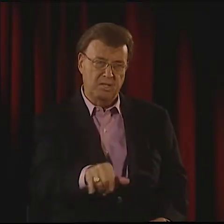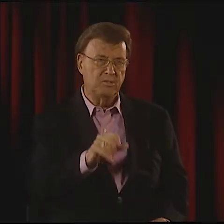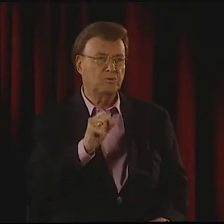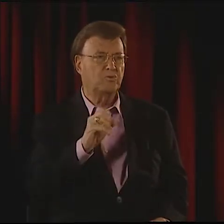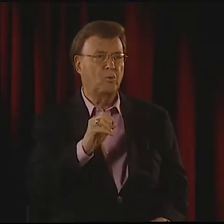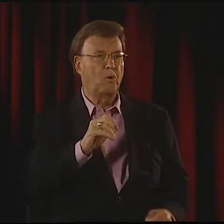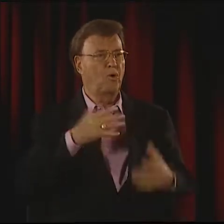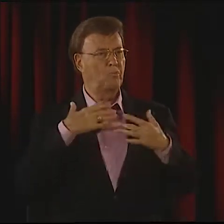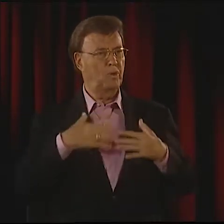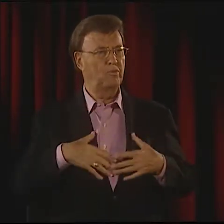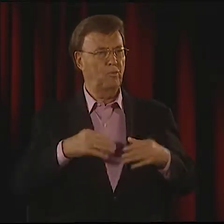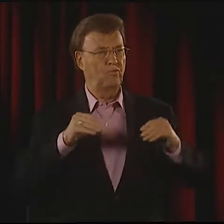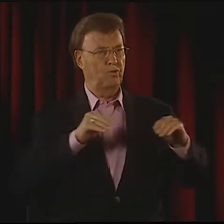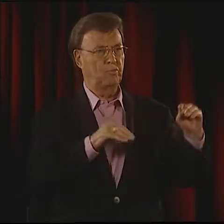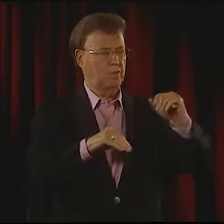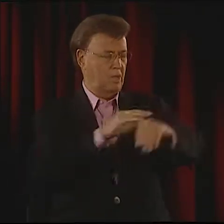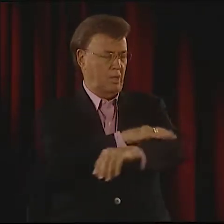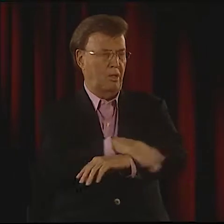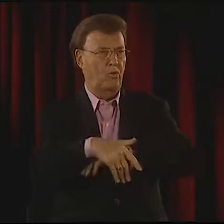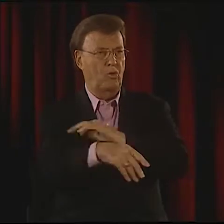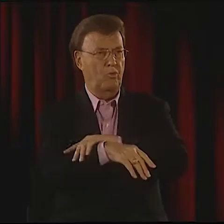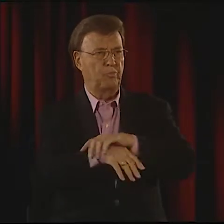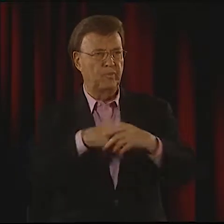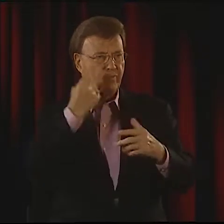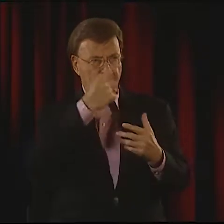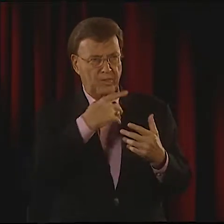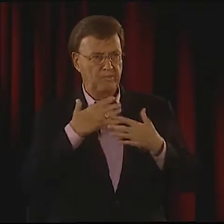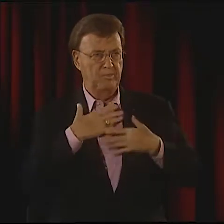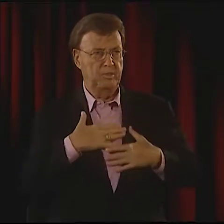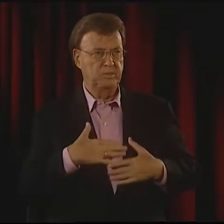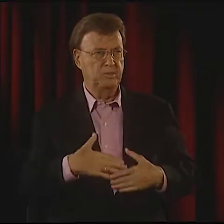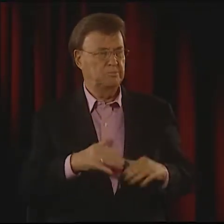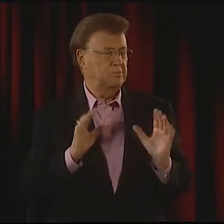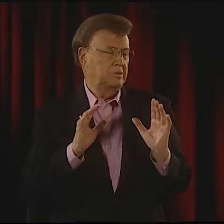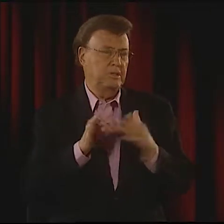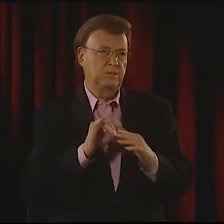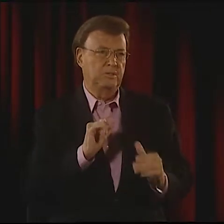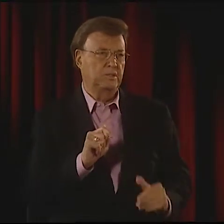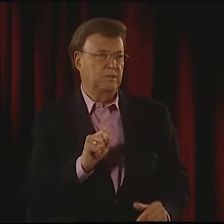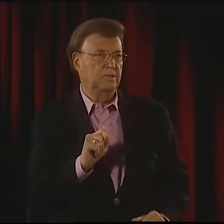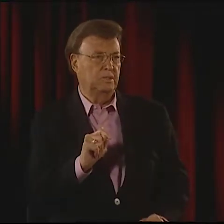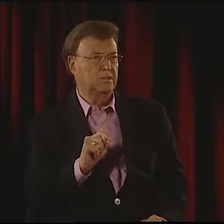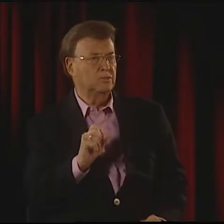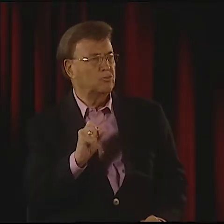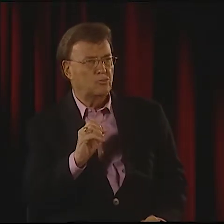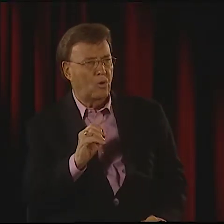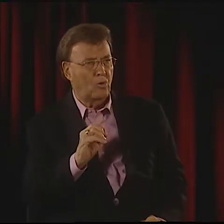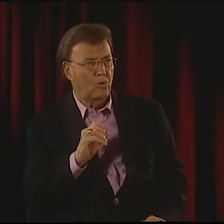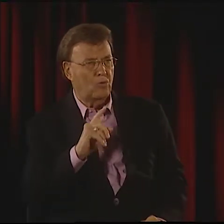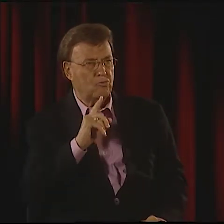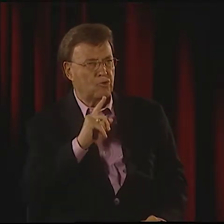THIS OTHER PERSON DIDN'T MOVE VERY MUCH, EITHER, ONLY USED THEIR ARMS MOSTLY FOR EXPRESSION.